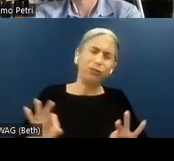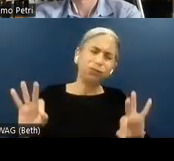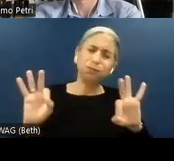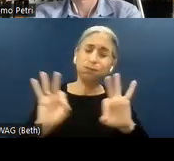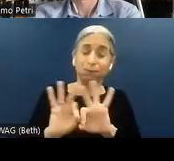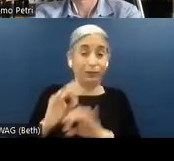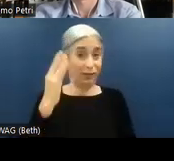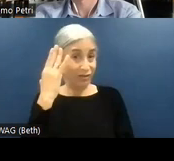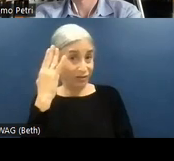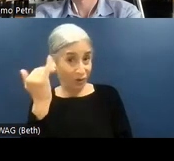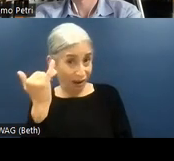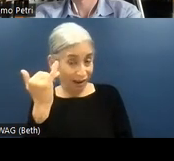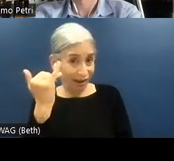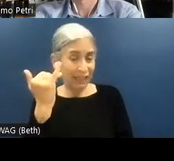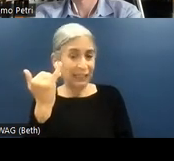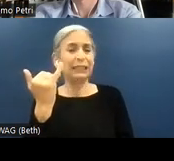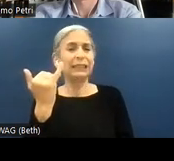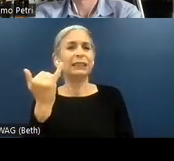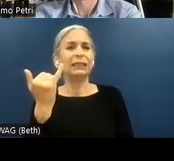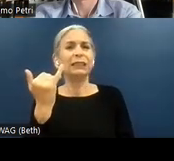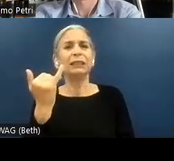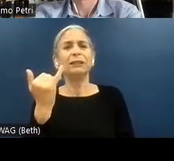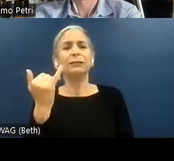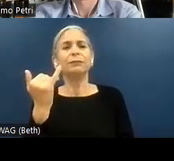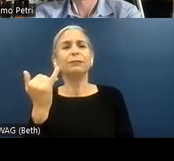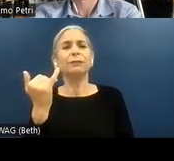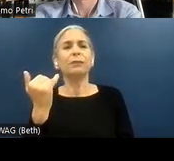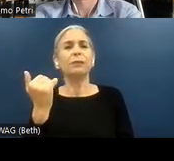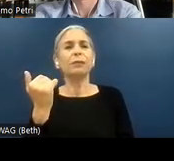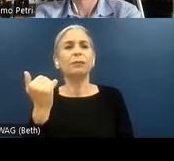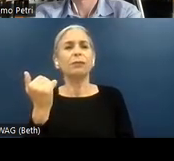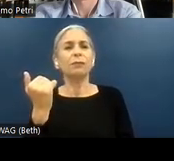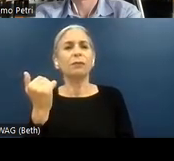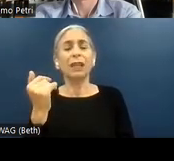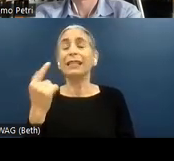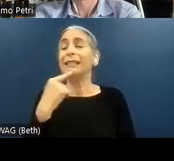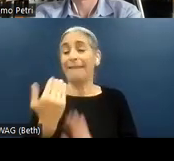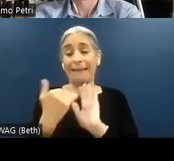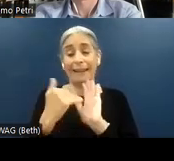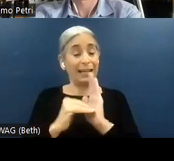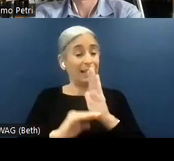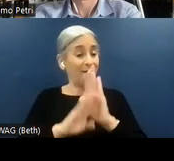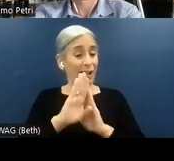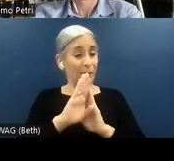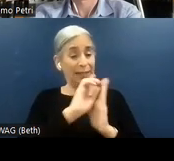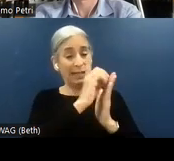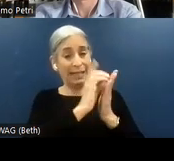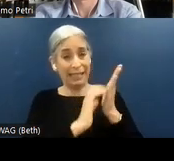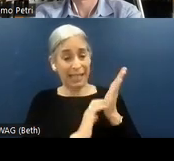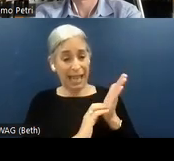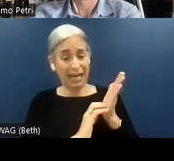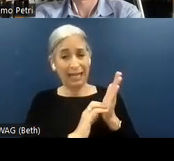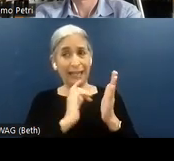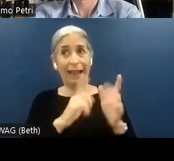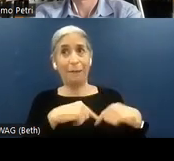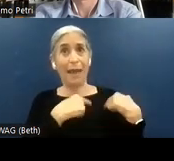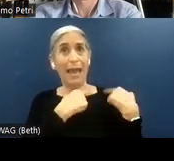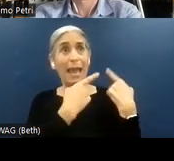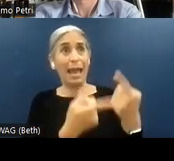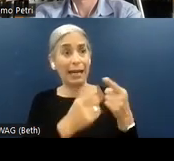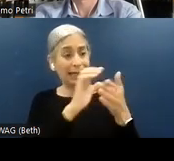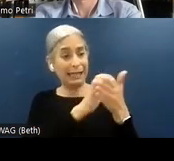simply reiterating a development or design like I have always been designing and developing,